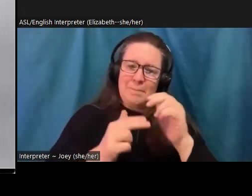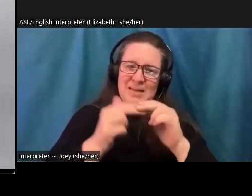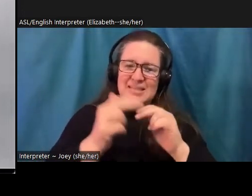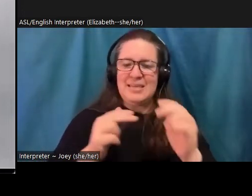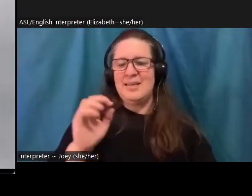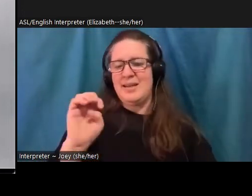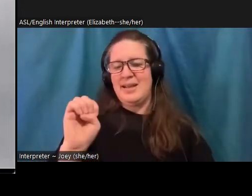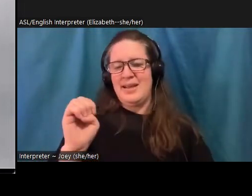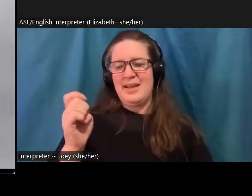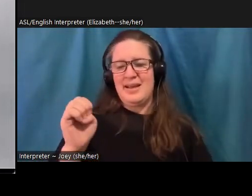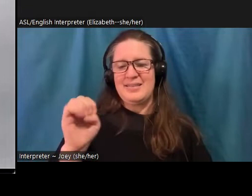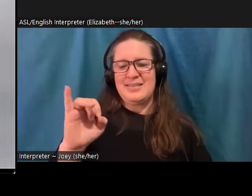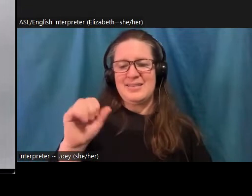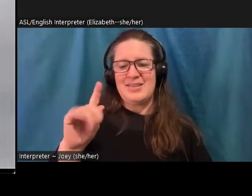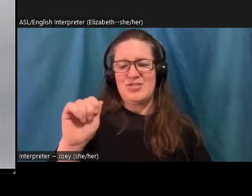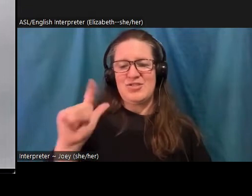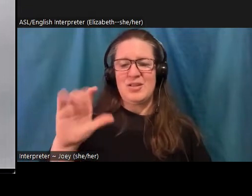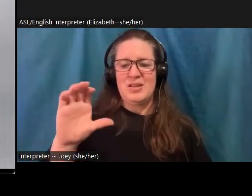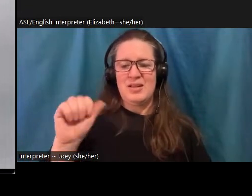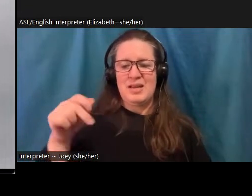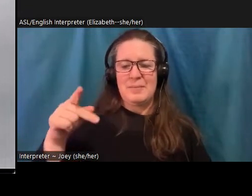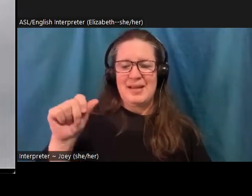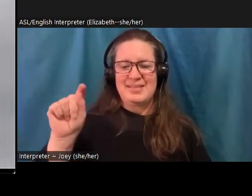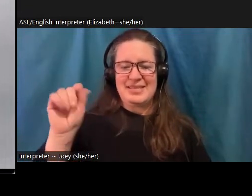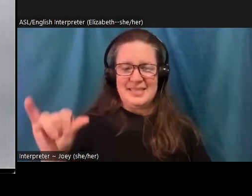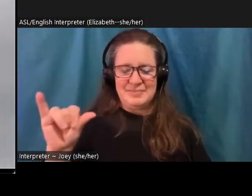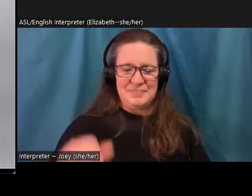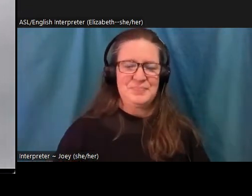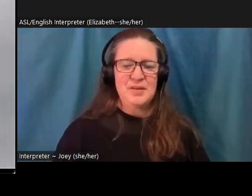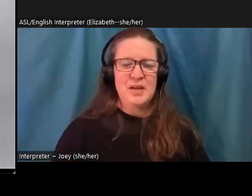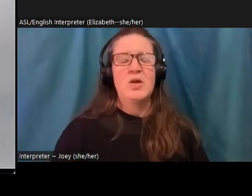here is to re imagine our relationship with climate grief